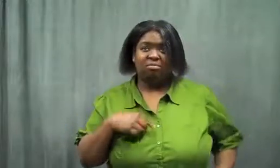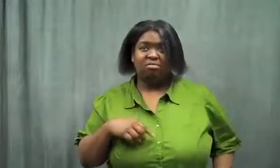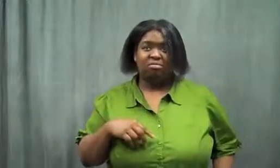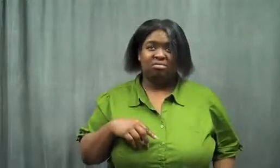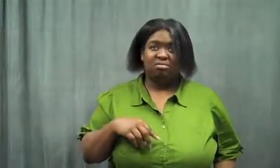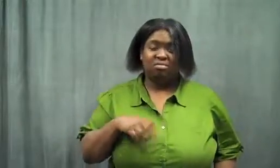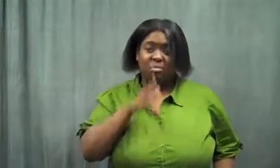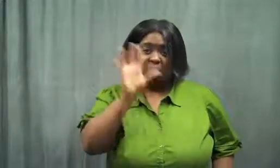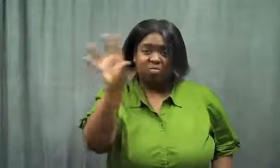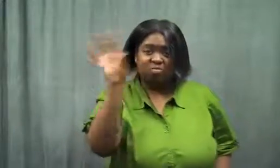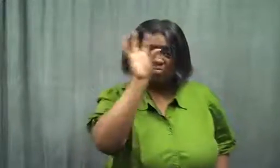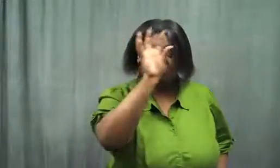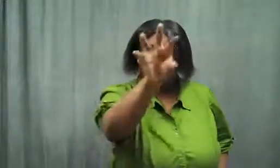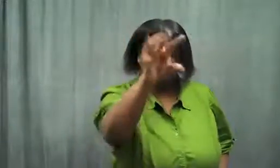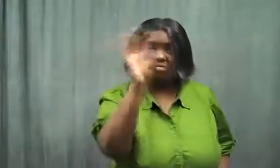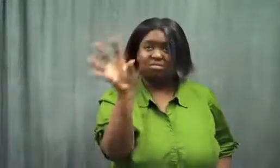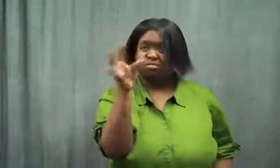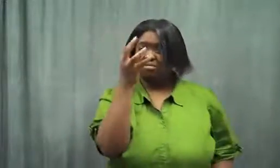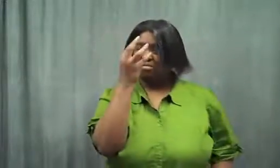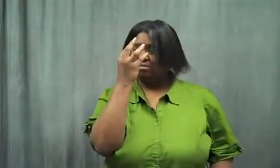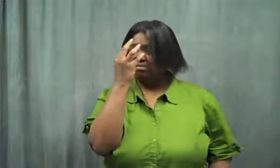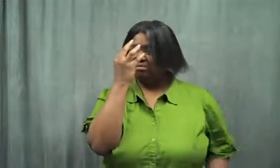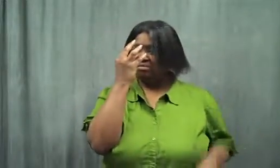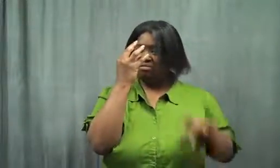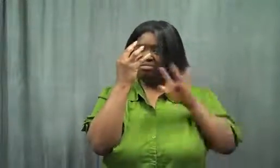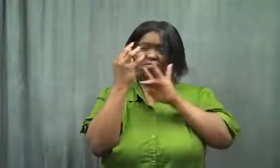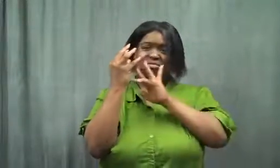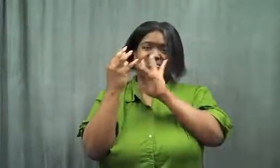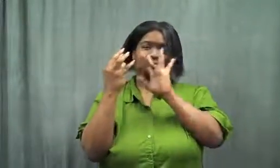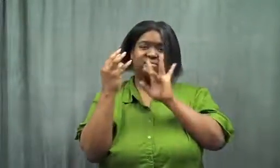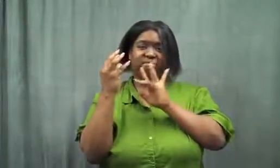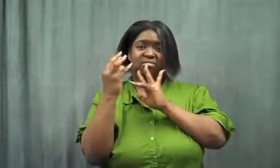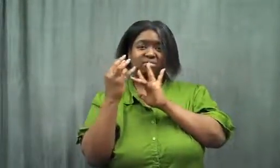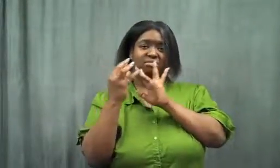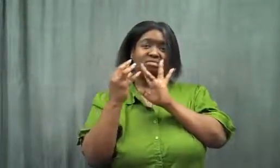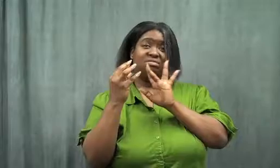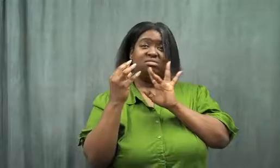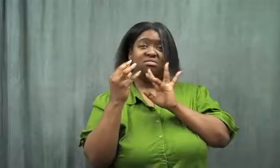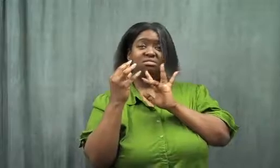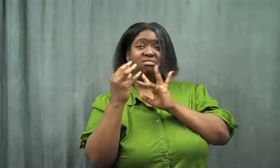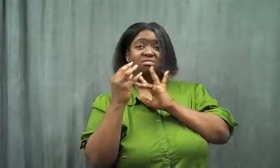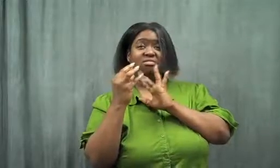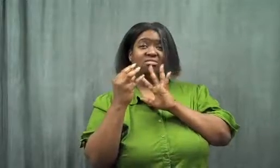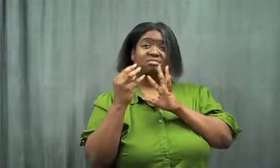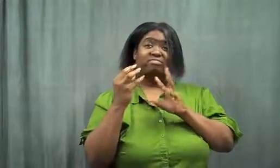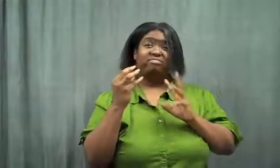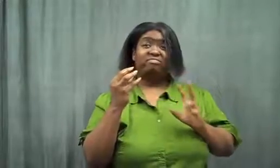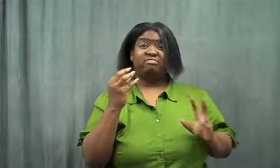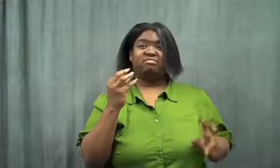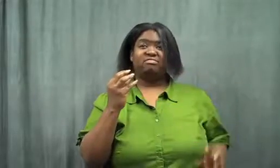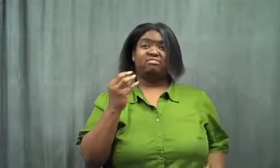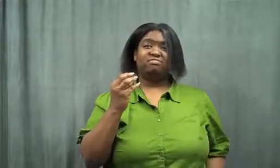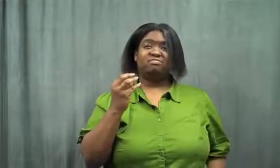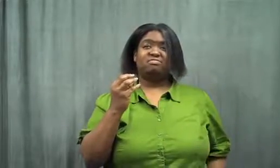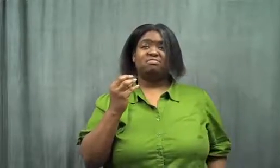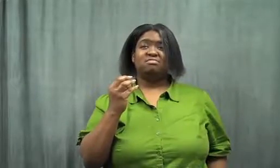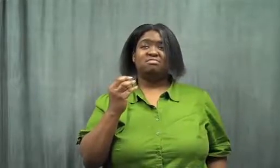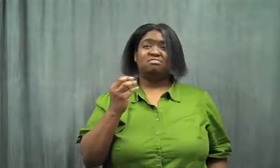She put the box in my face. There wasn't anything.